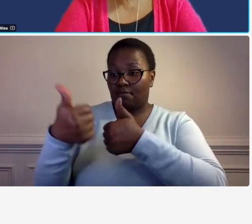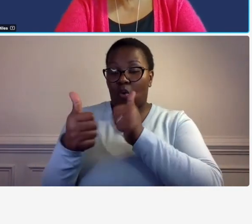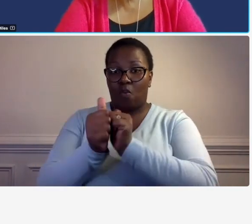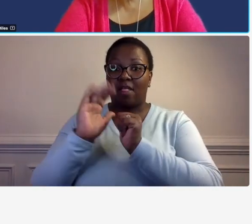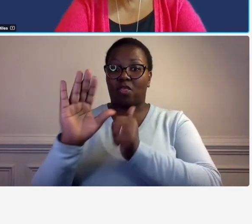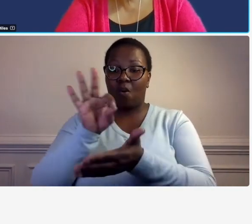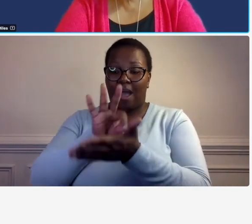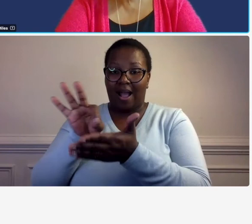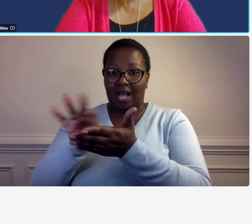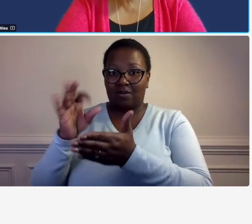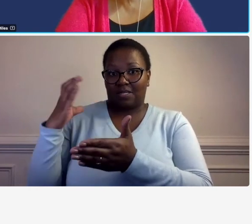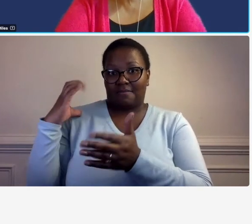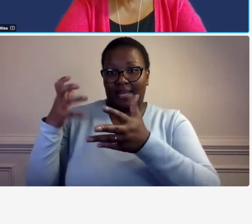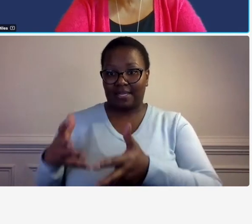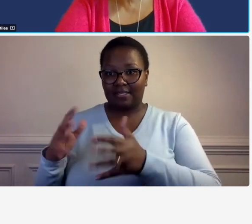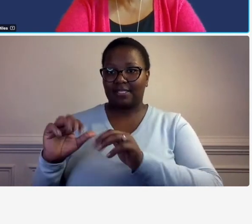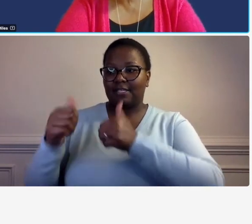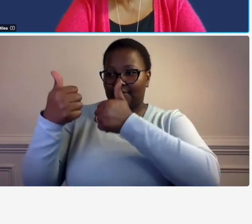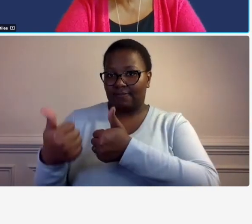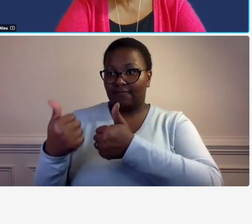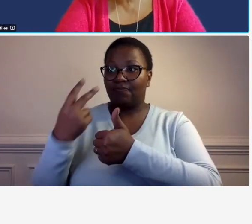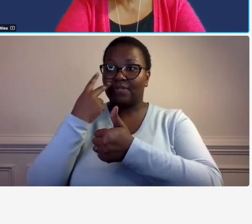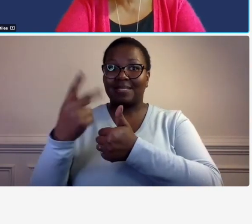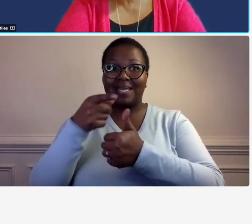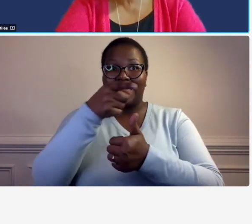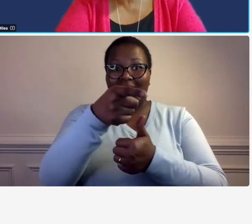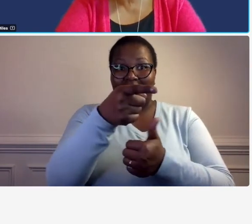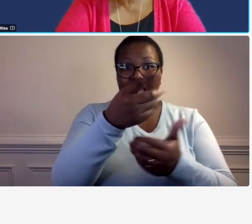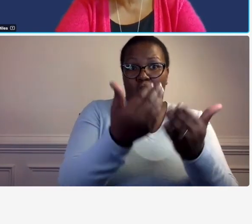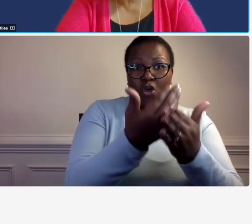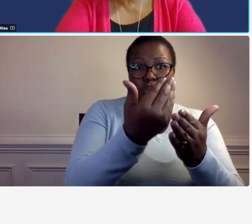and make sure that's updated for any changes that have taken take place over the course of the year